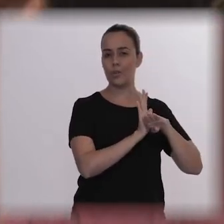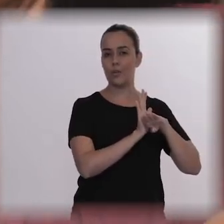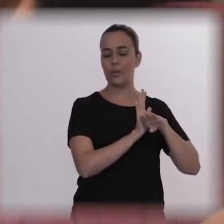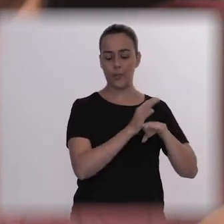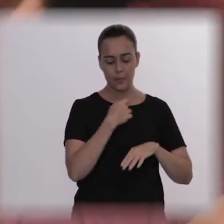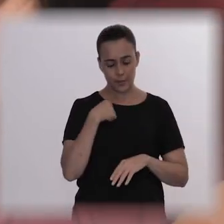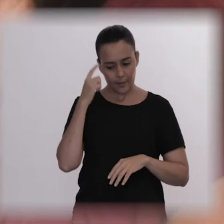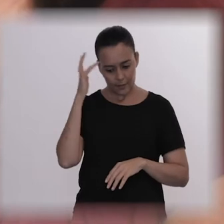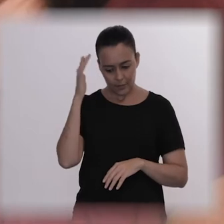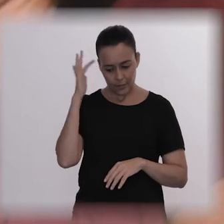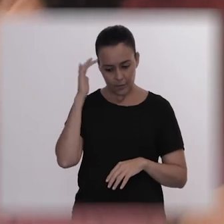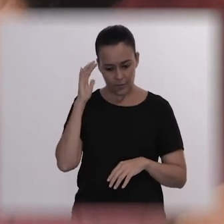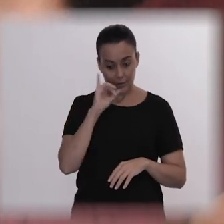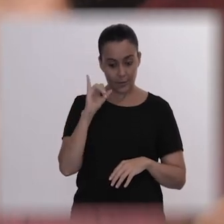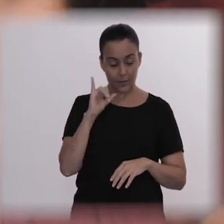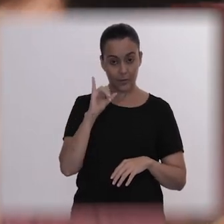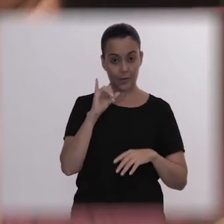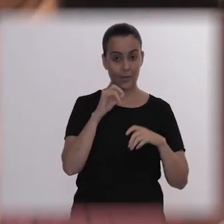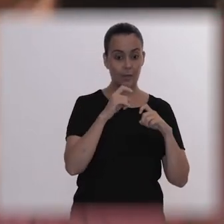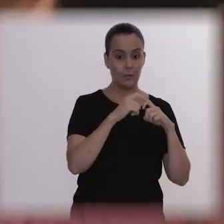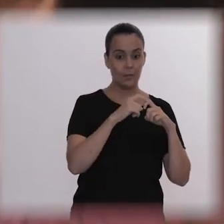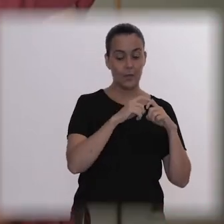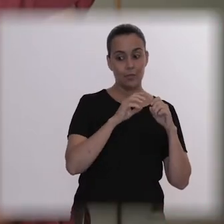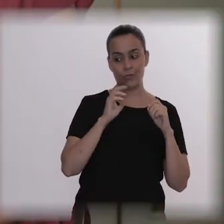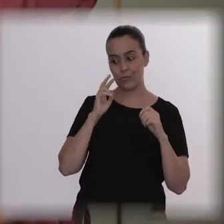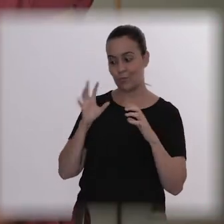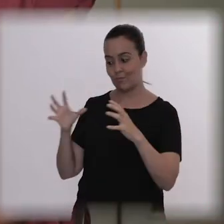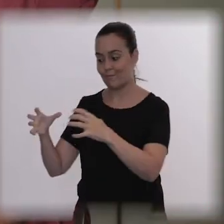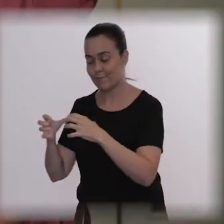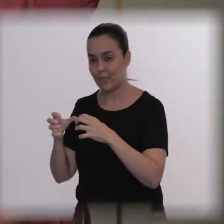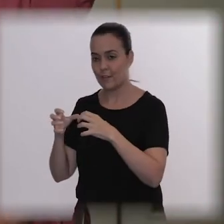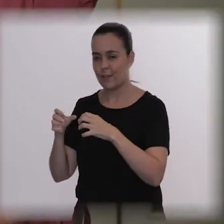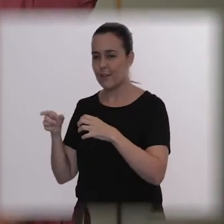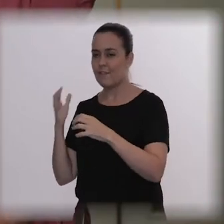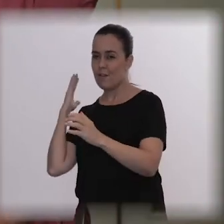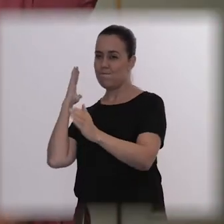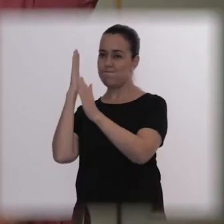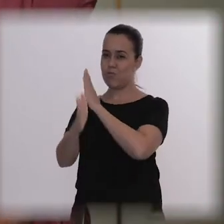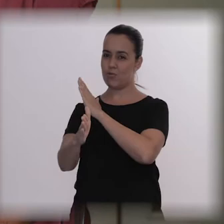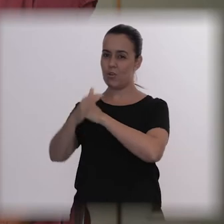he will jump out the window. It occurred to me. And then, I was very afraid someone would come